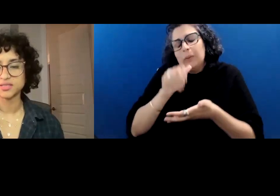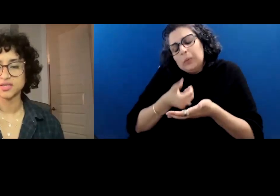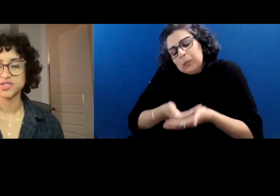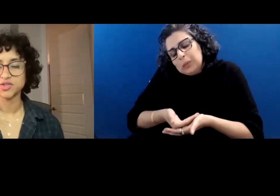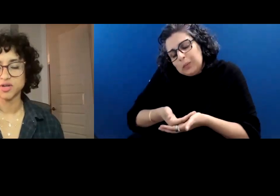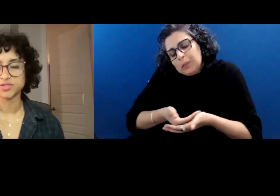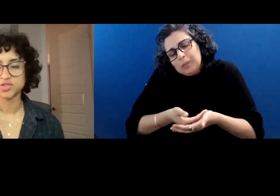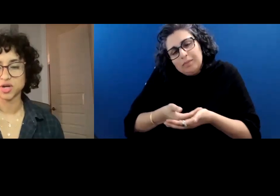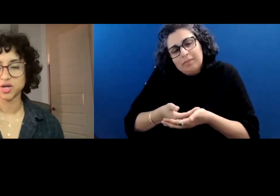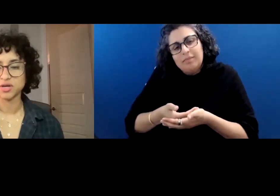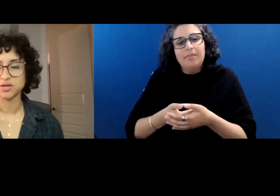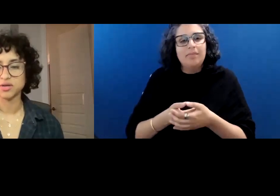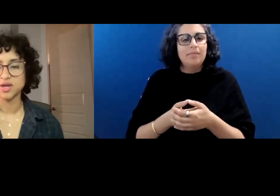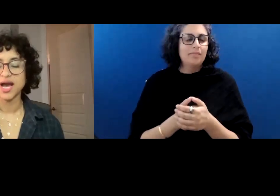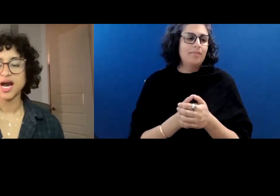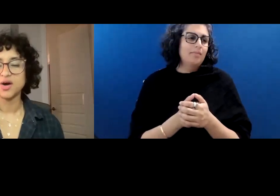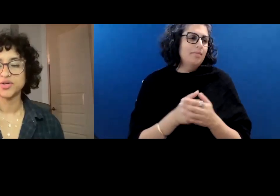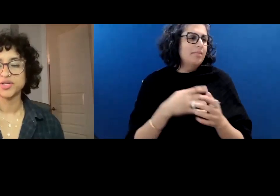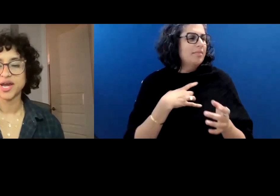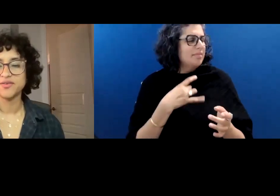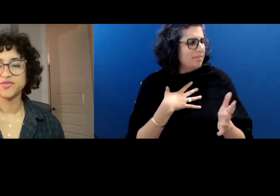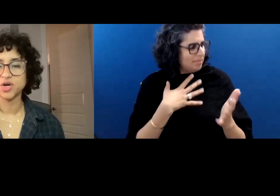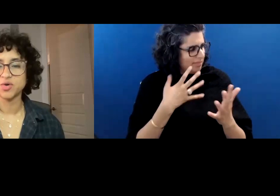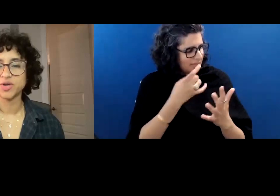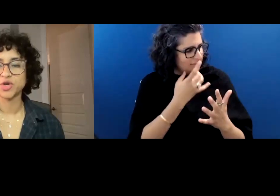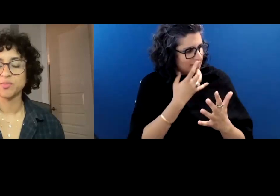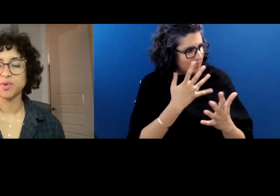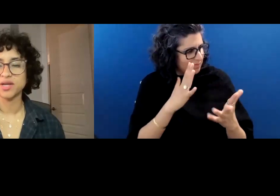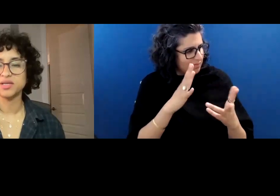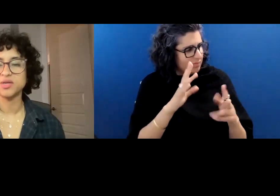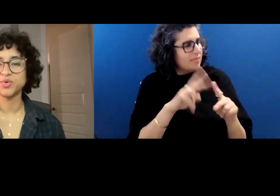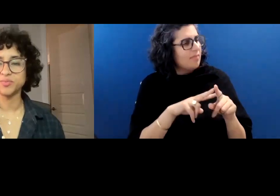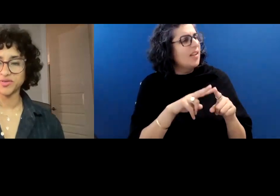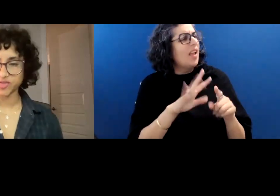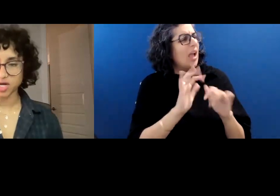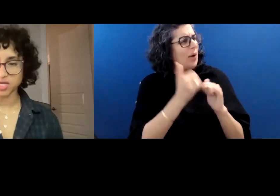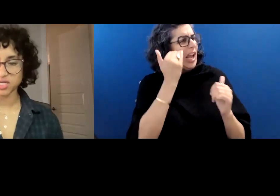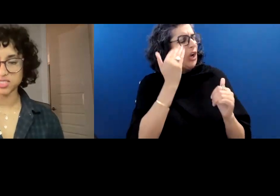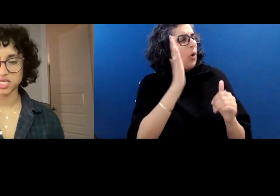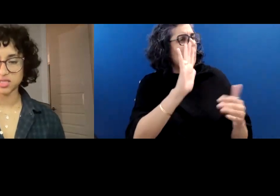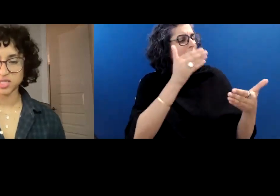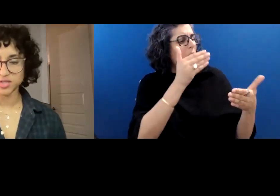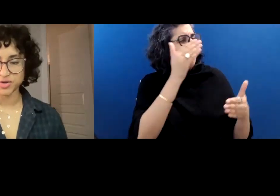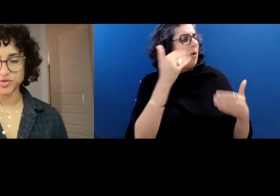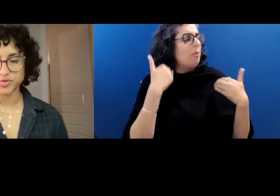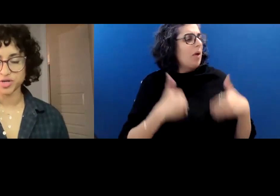Light salt-struck. How could I have known your body would be form a day later, through